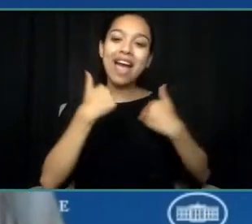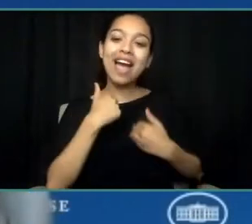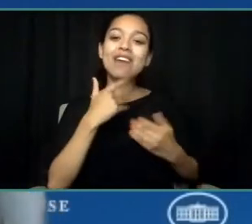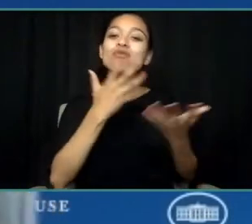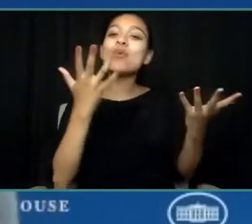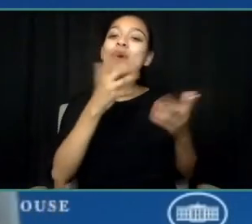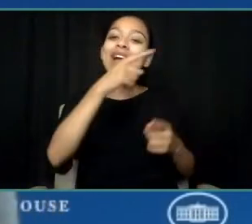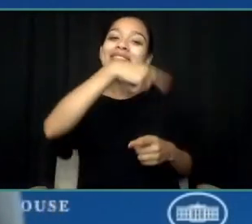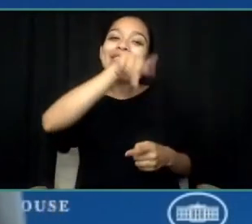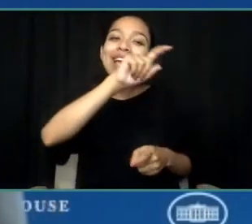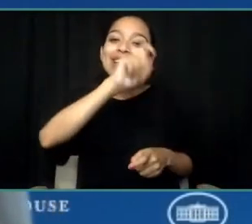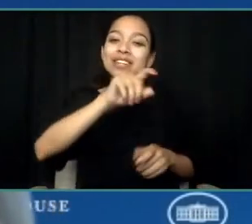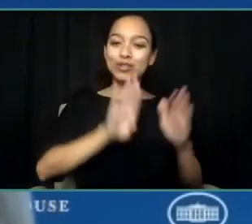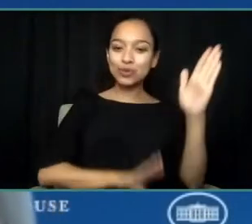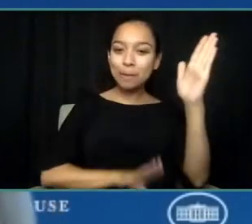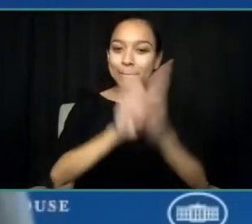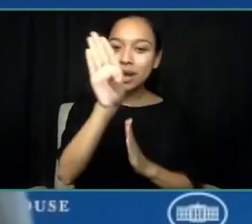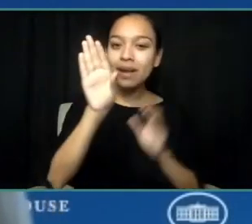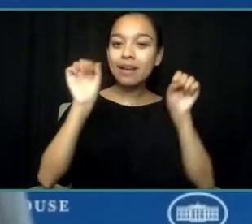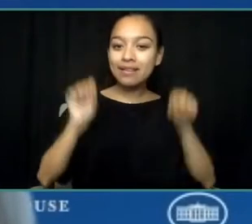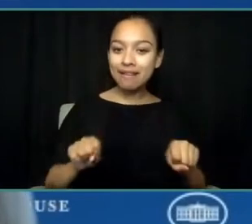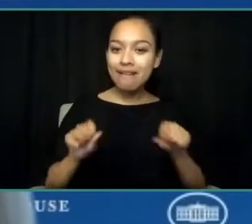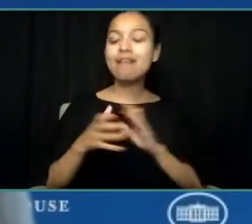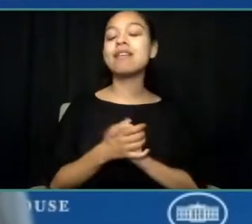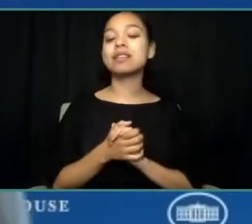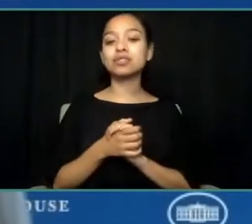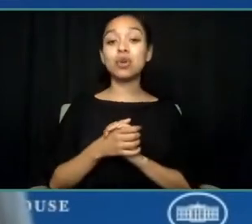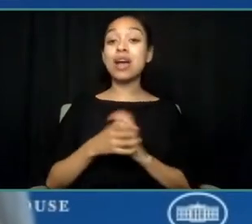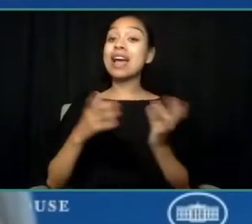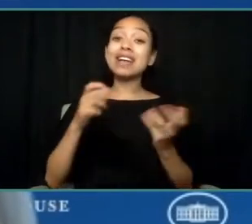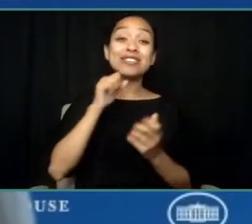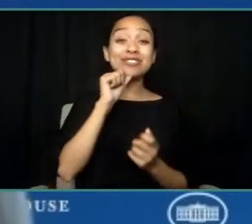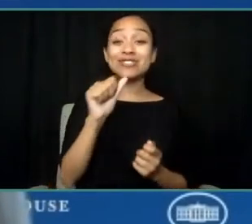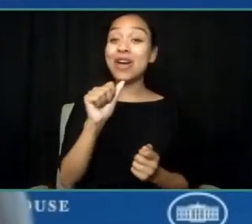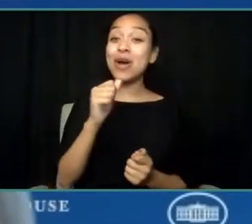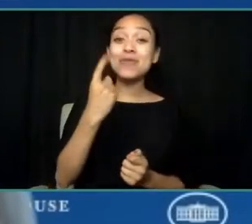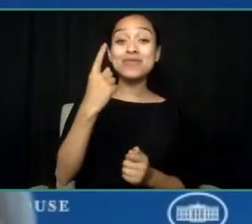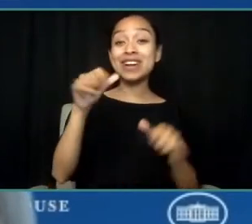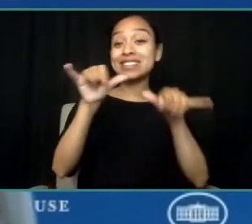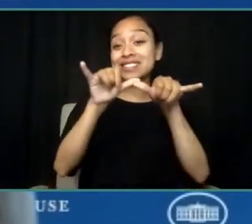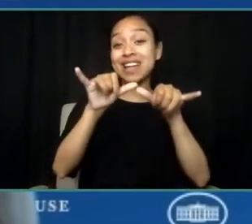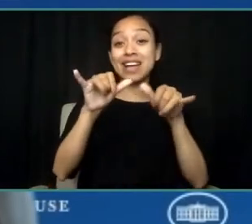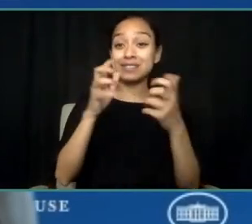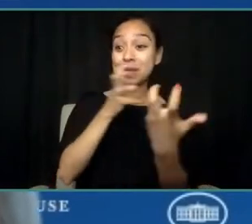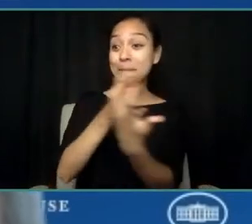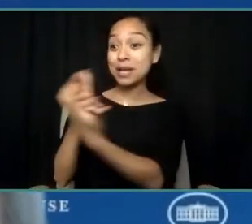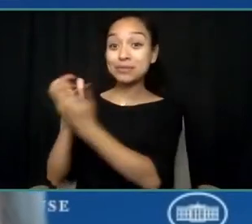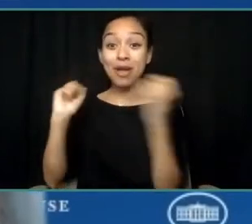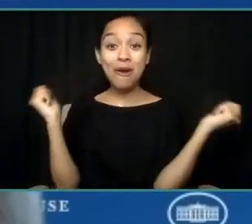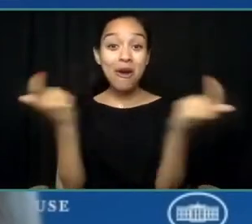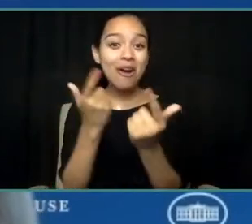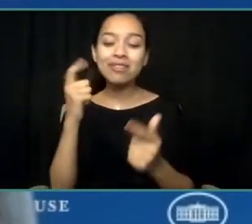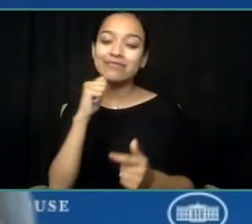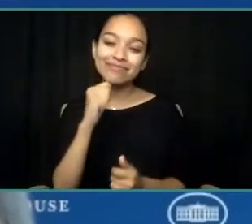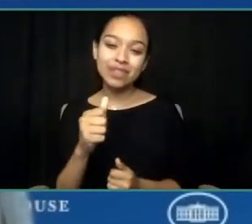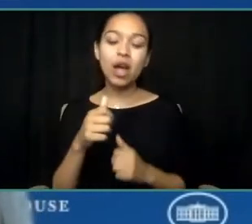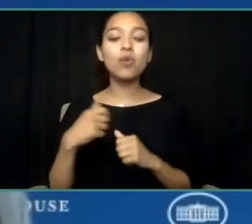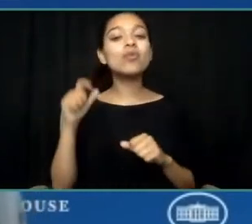and that that's not always a one-size-fits-all approach. It's really making sure that we understand the unique needs,